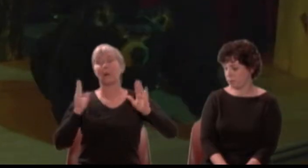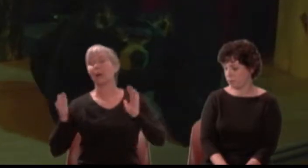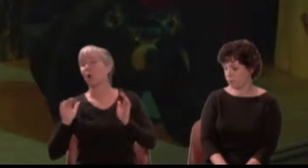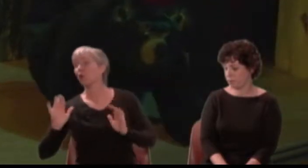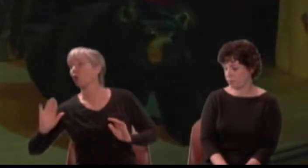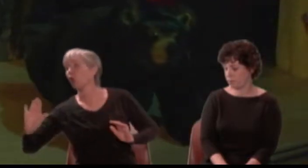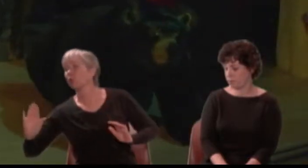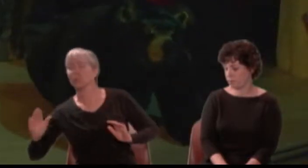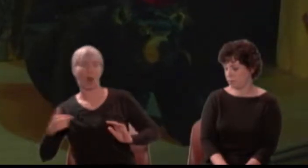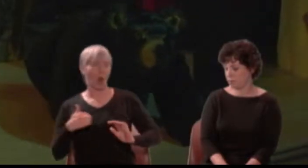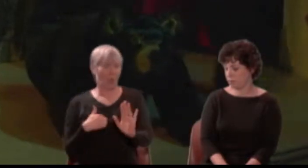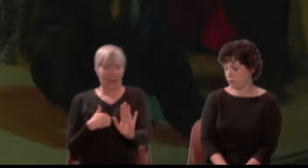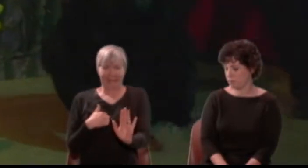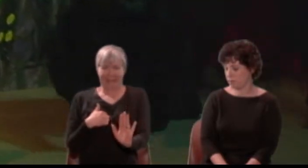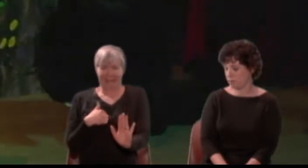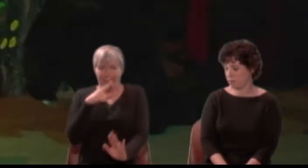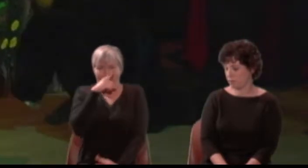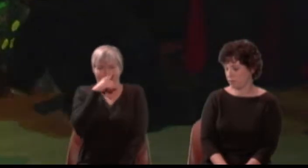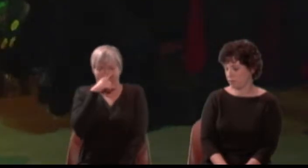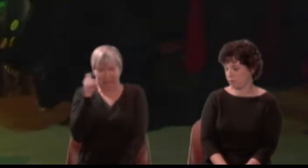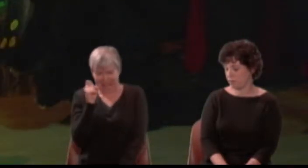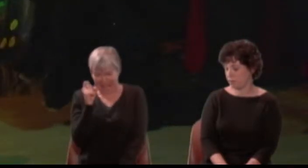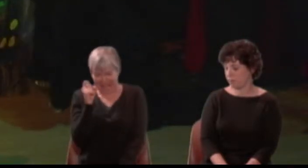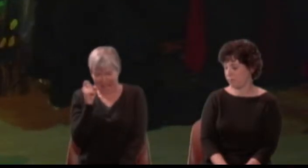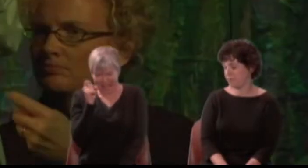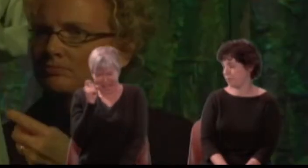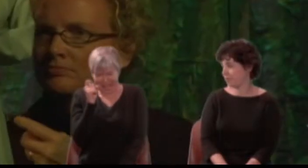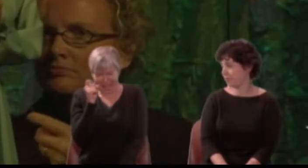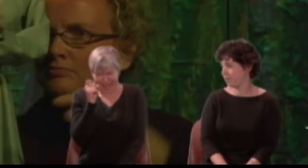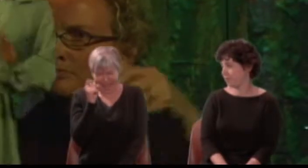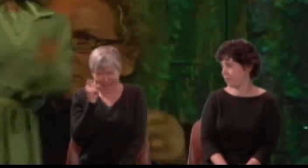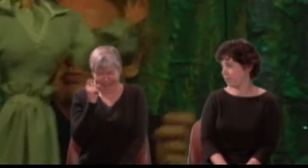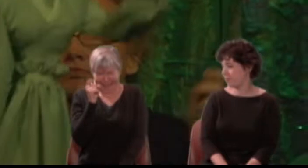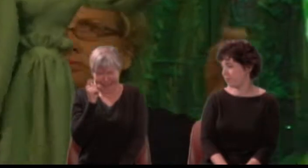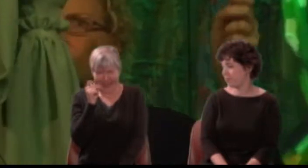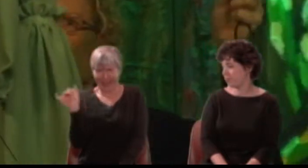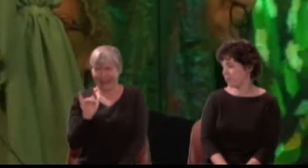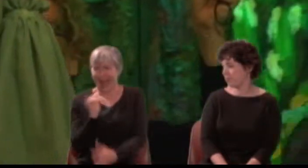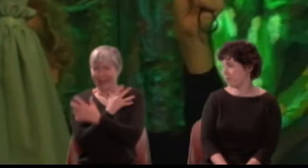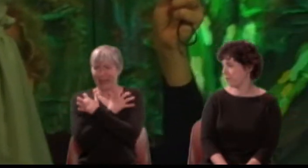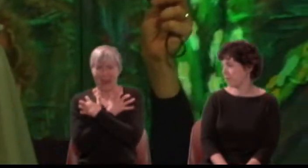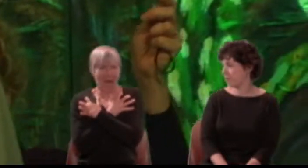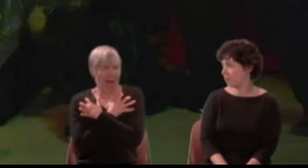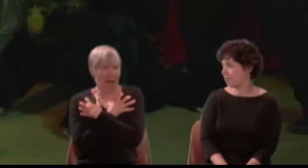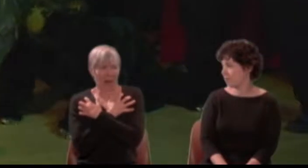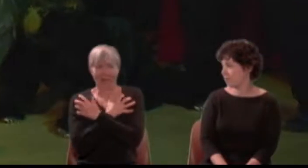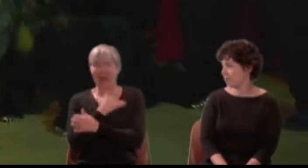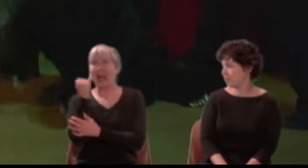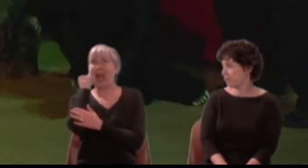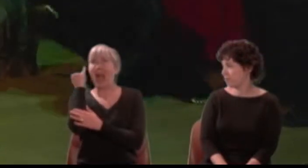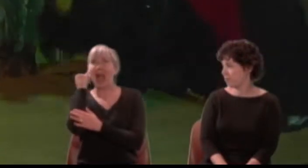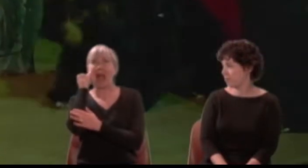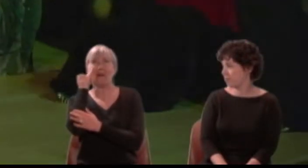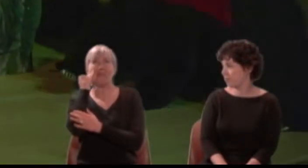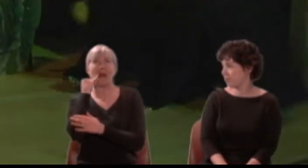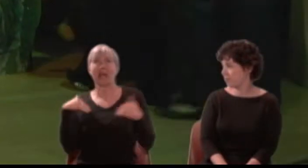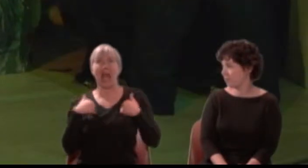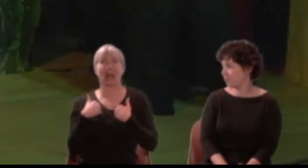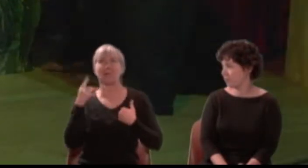I am as ugly as a bear, for beasts that meet me run away for fear. But who is here?